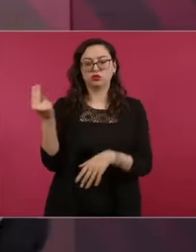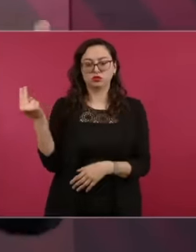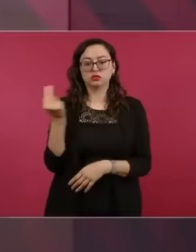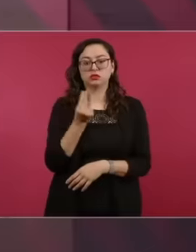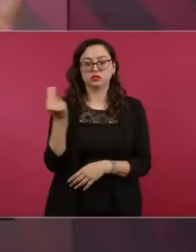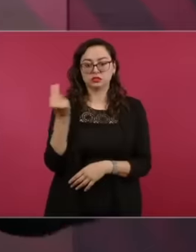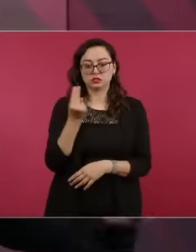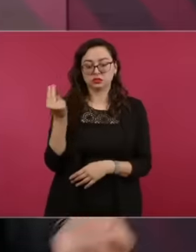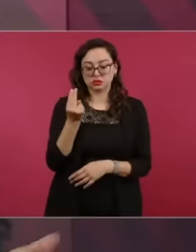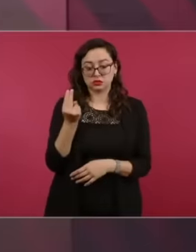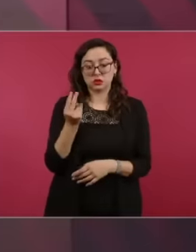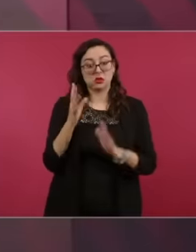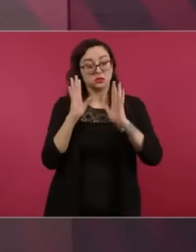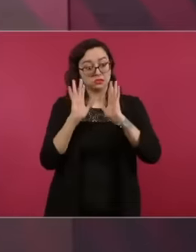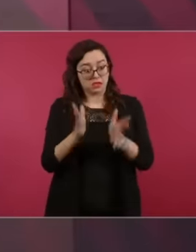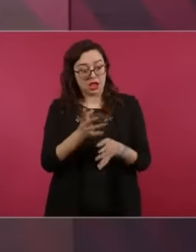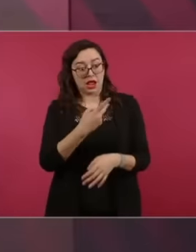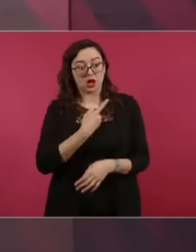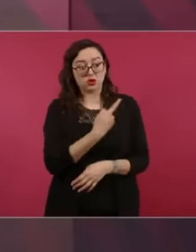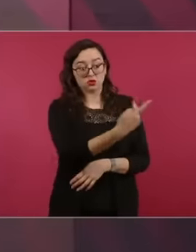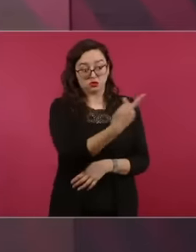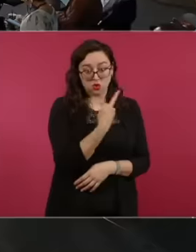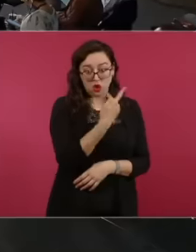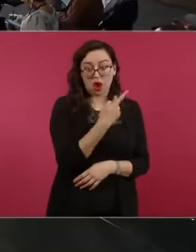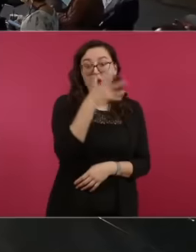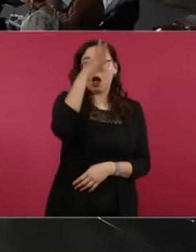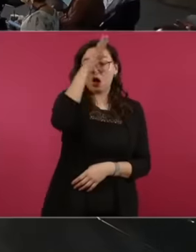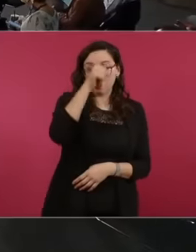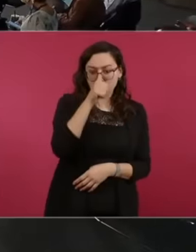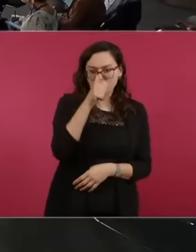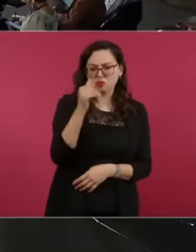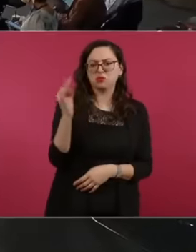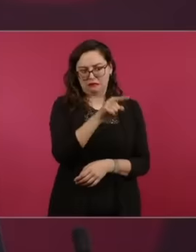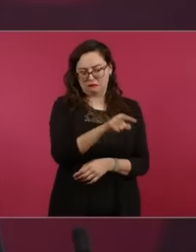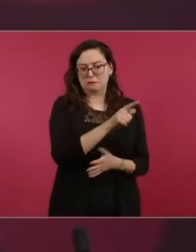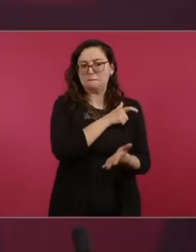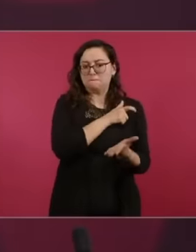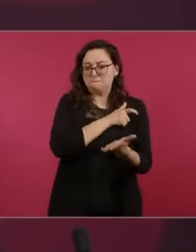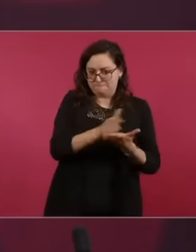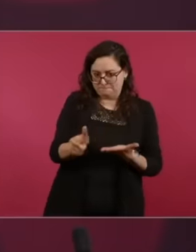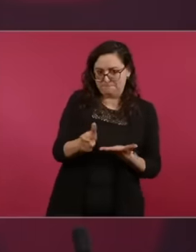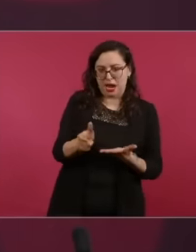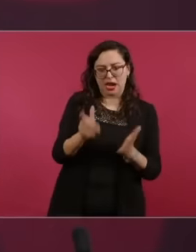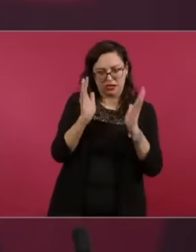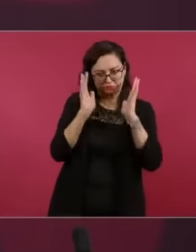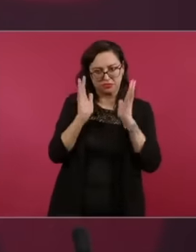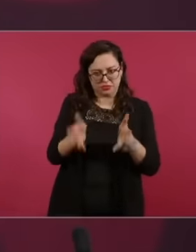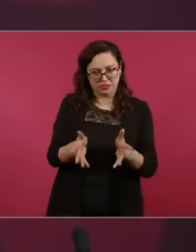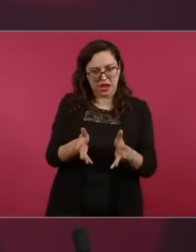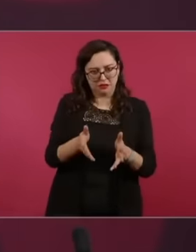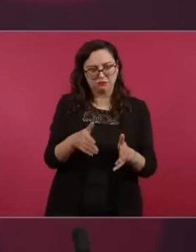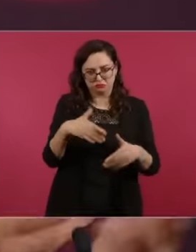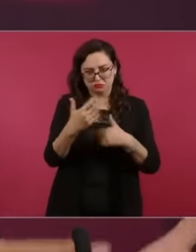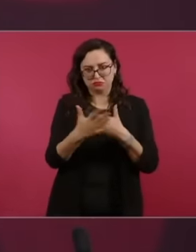that agreement had been reached and that a discount had been given as I